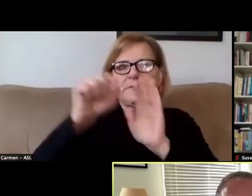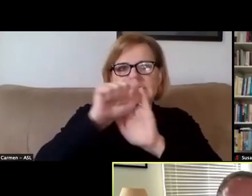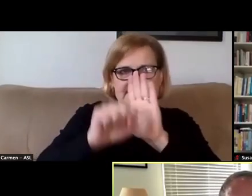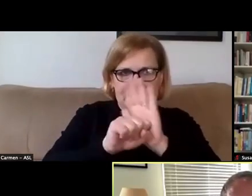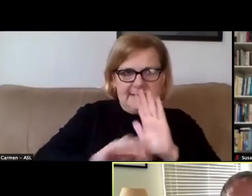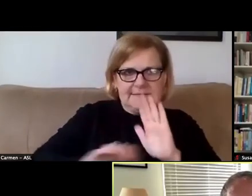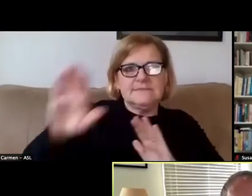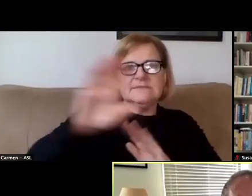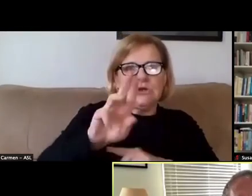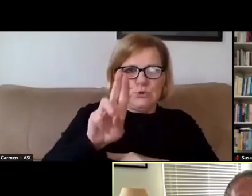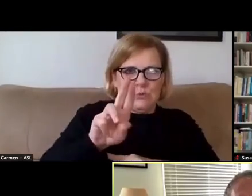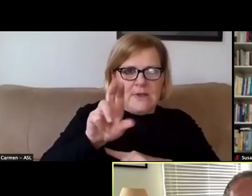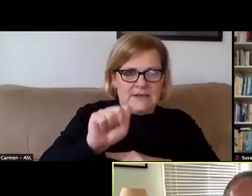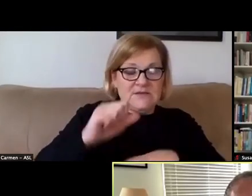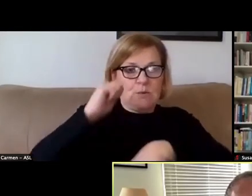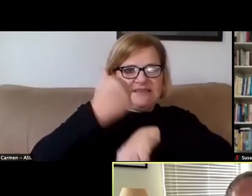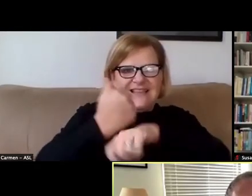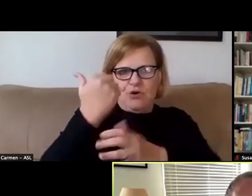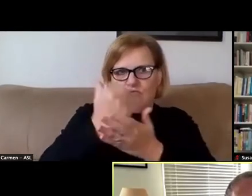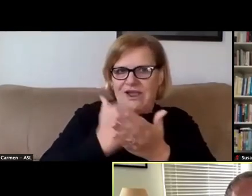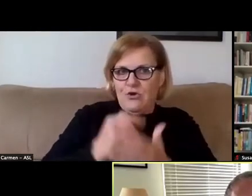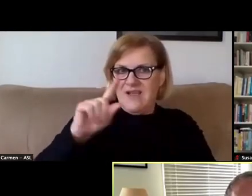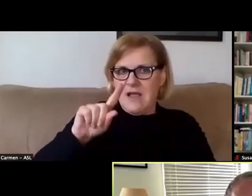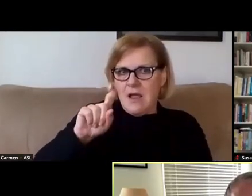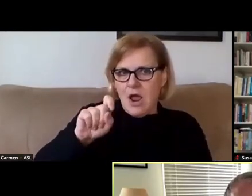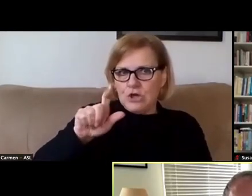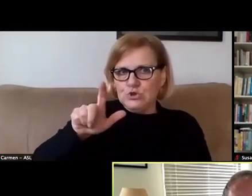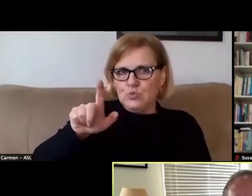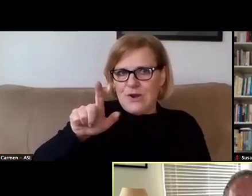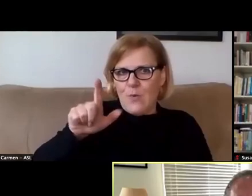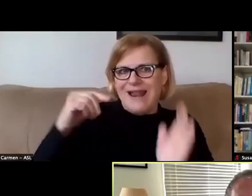Two days ago, we set a record with 121,000 cases